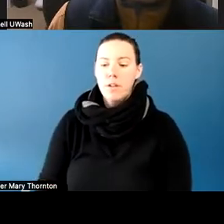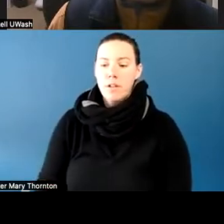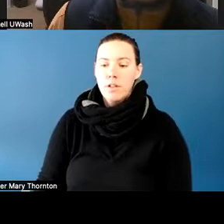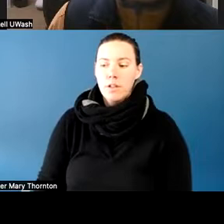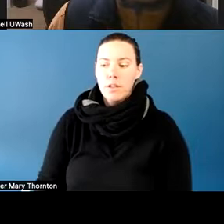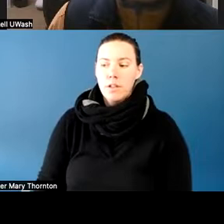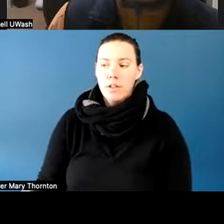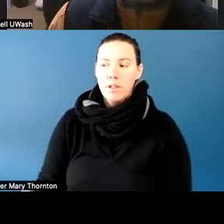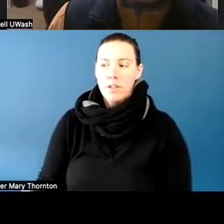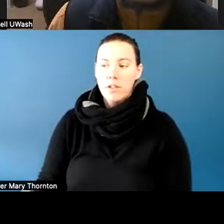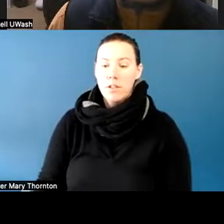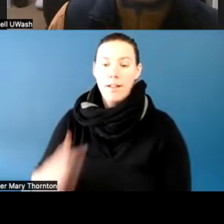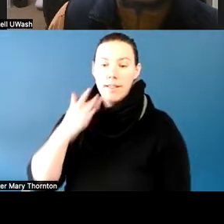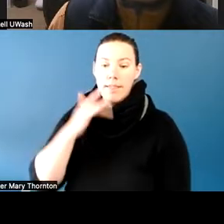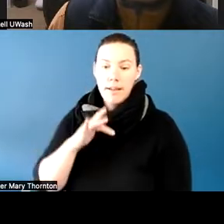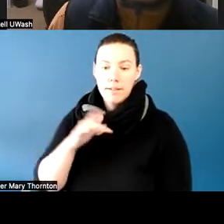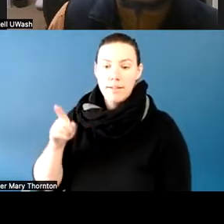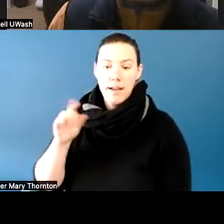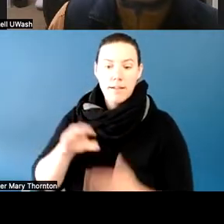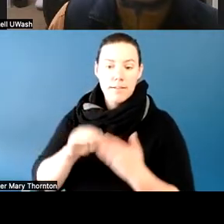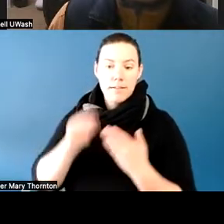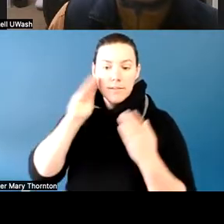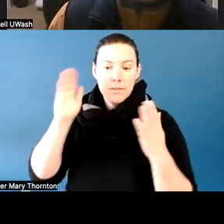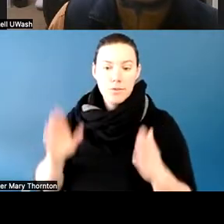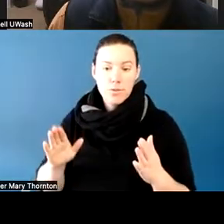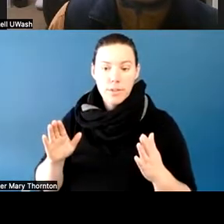was able to get a financial aid appeal, which